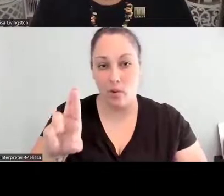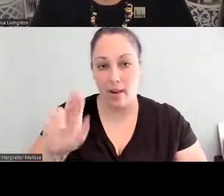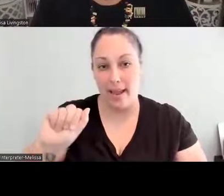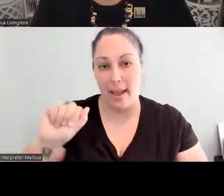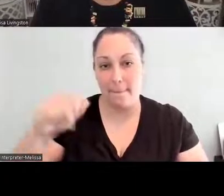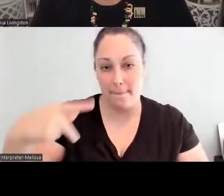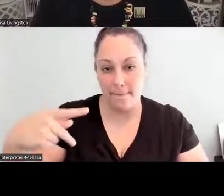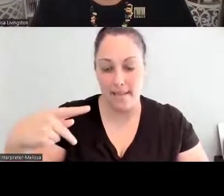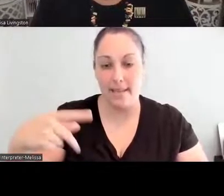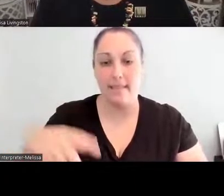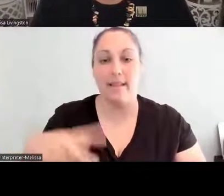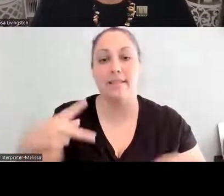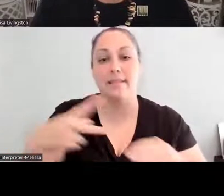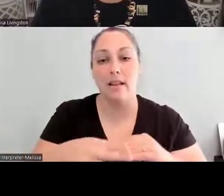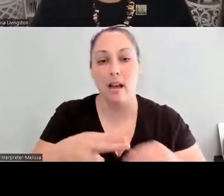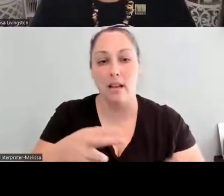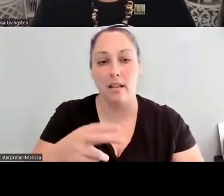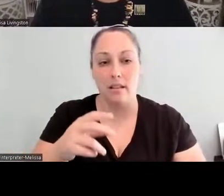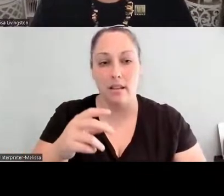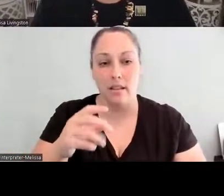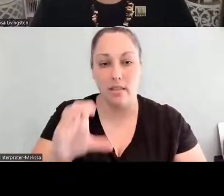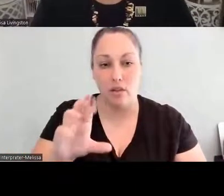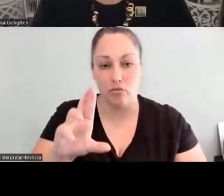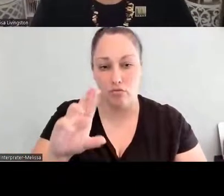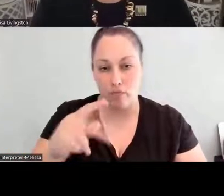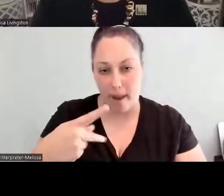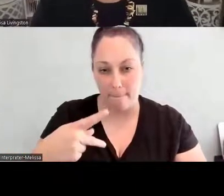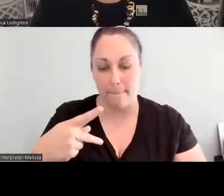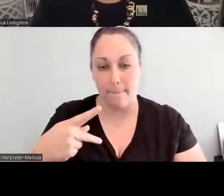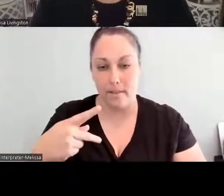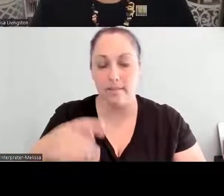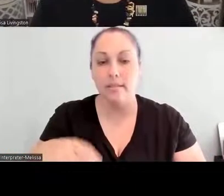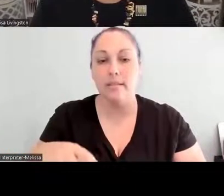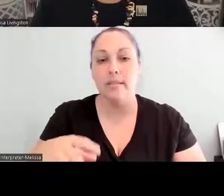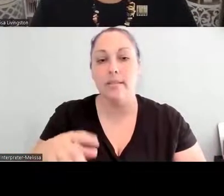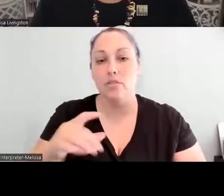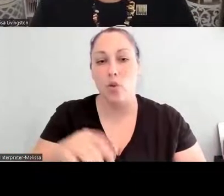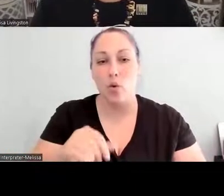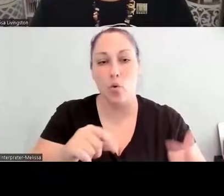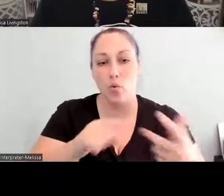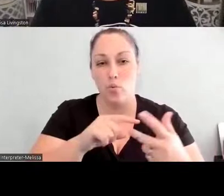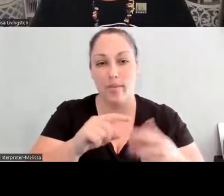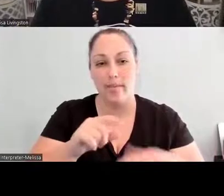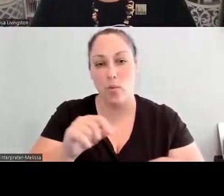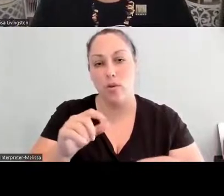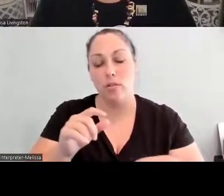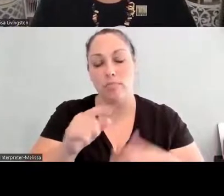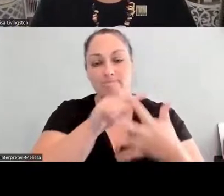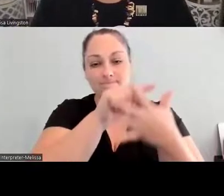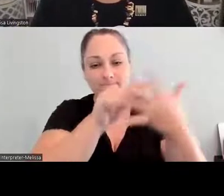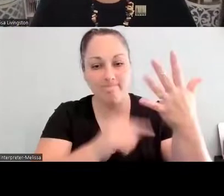processed foods -- for ten days not eating these foods. And so we're doing that, you know, almost on a yearly basis,